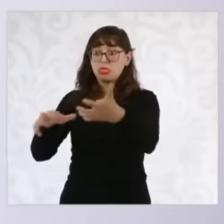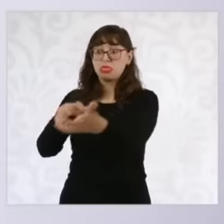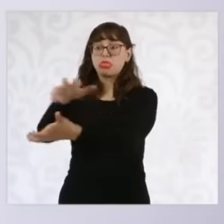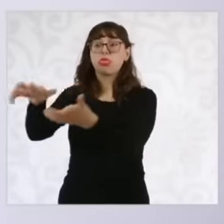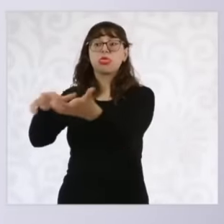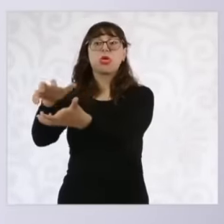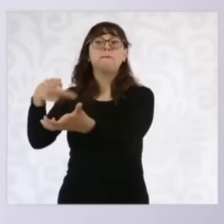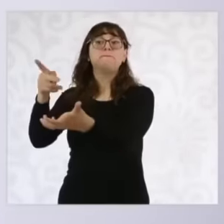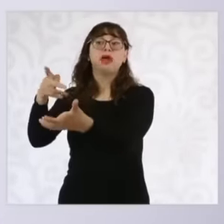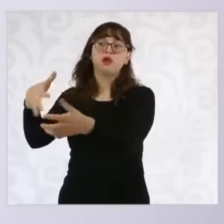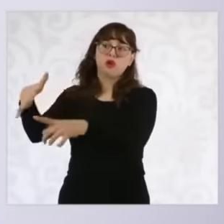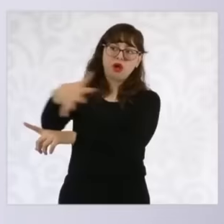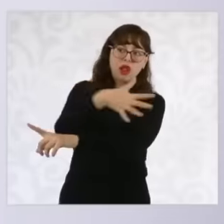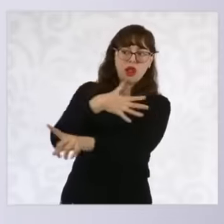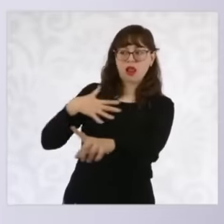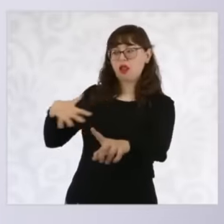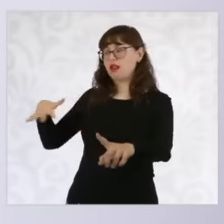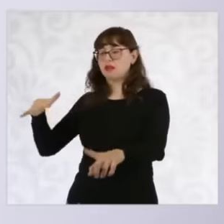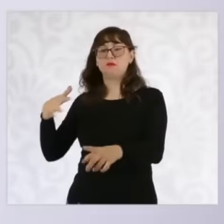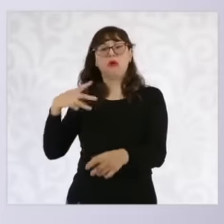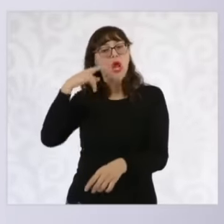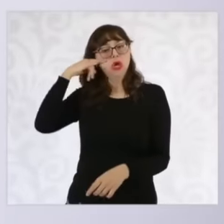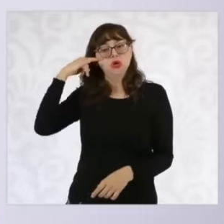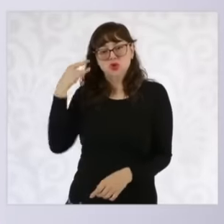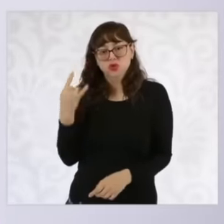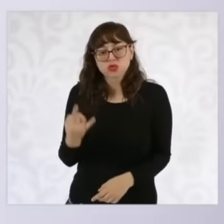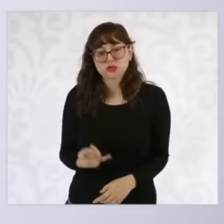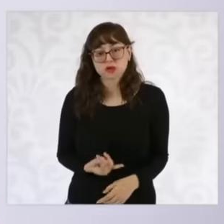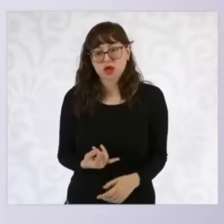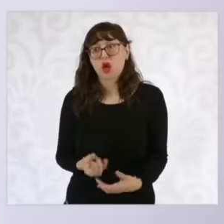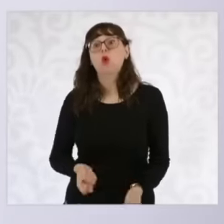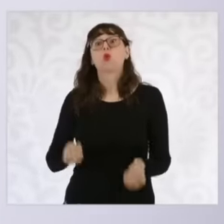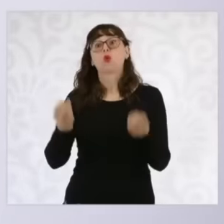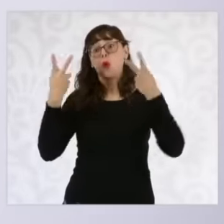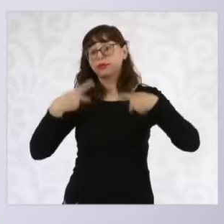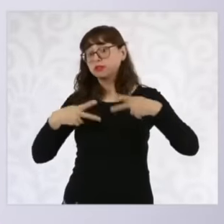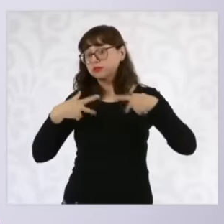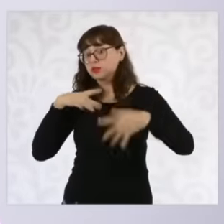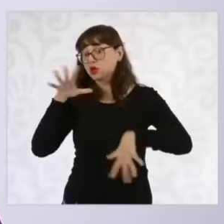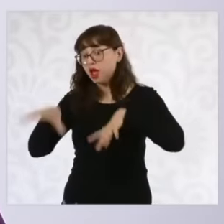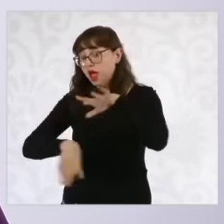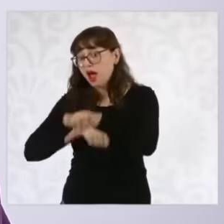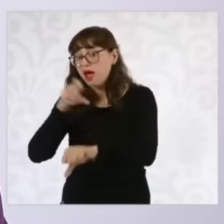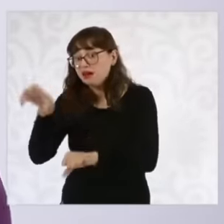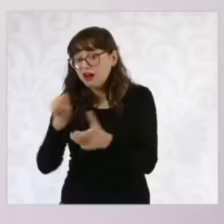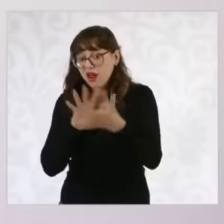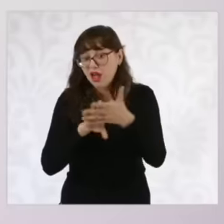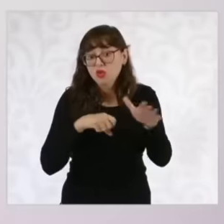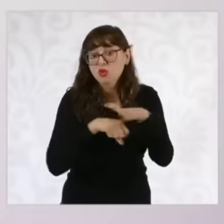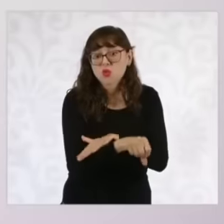the arrests eh, we don't see the seizures of drugs that have been being made and